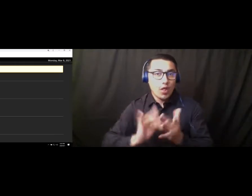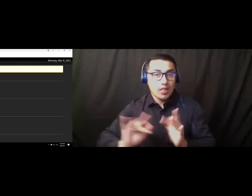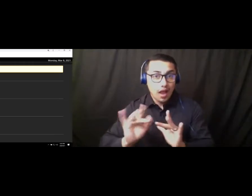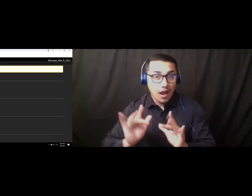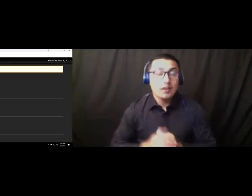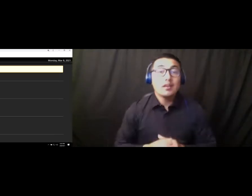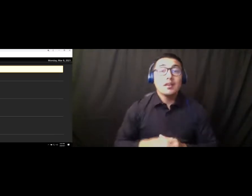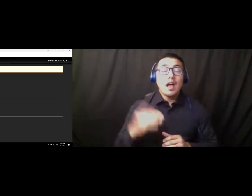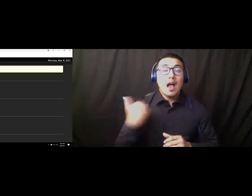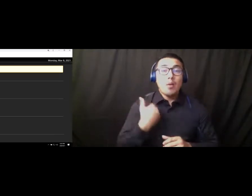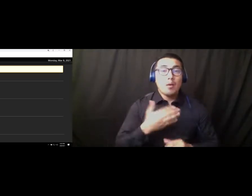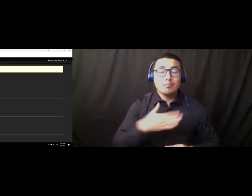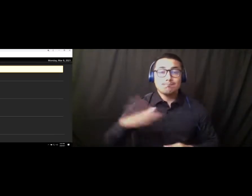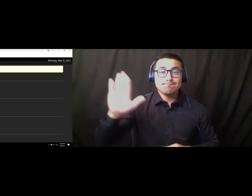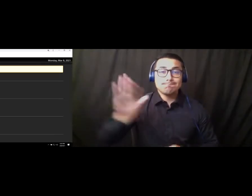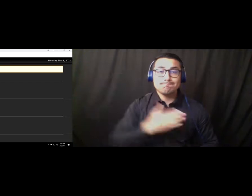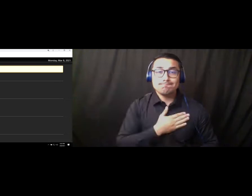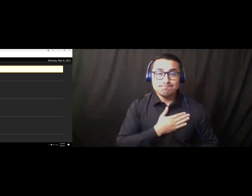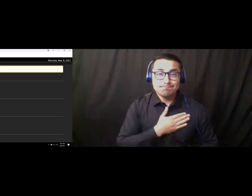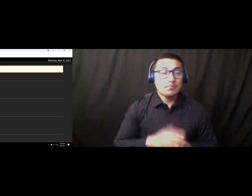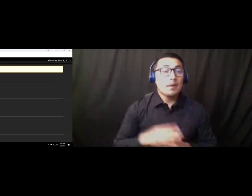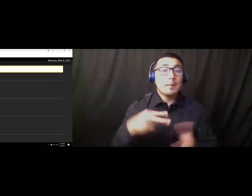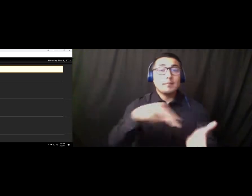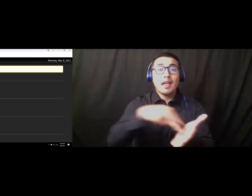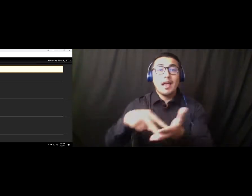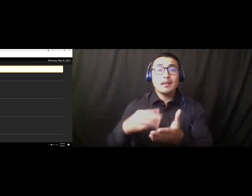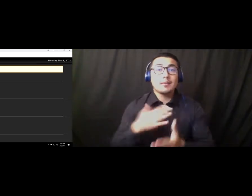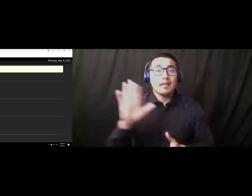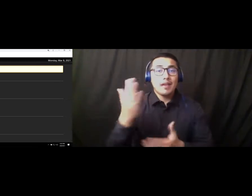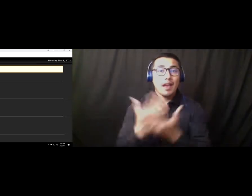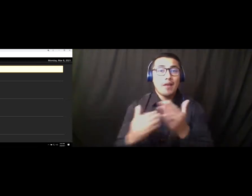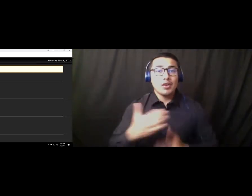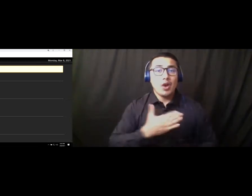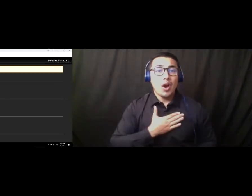Will you please lead us. Please stand, place your hand over your heart, face the flag,